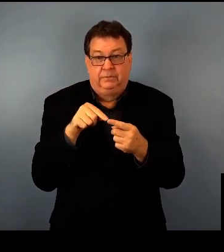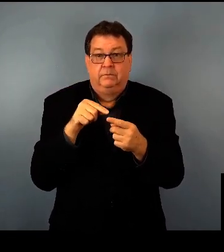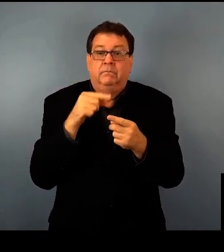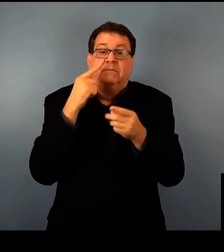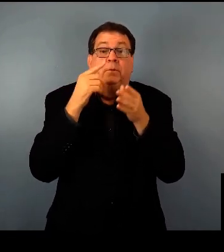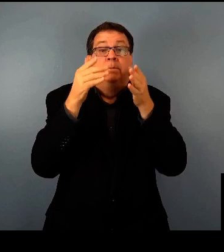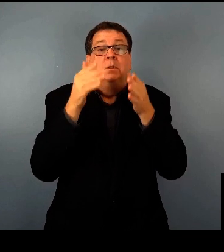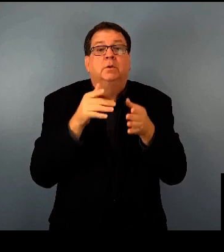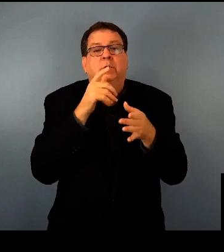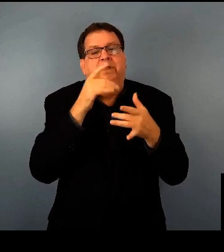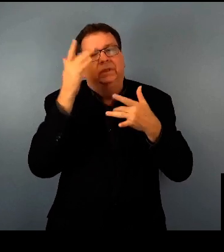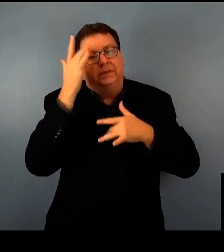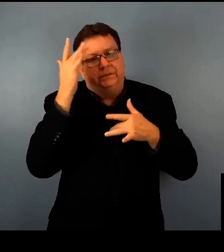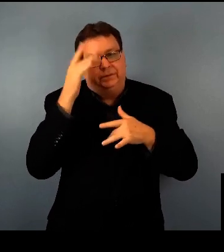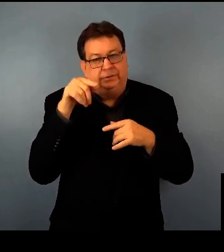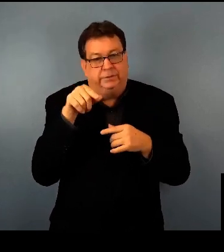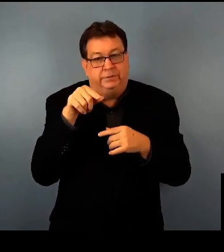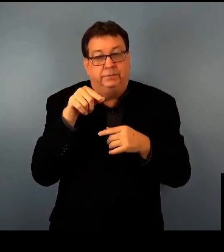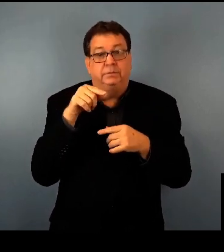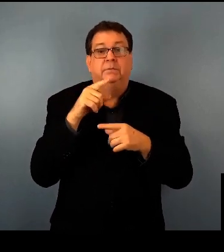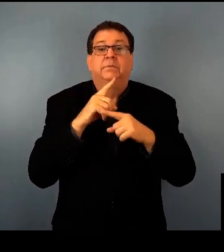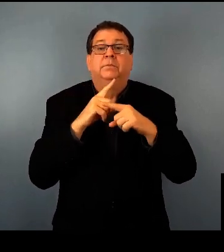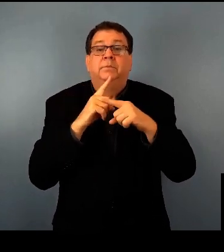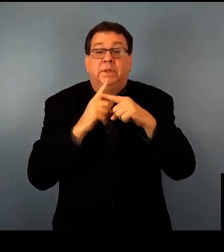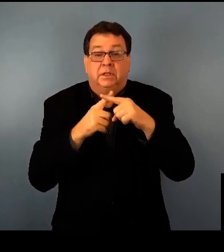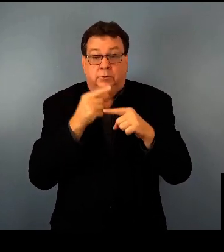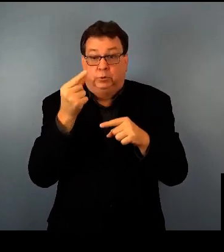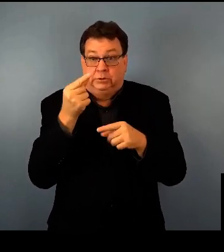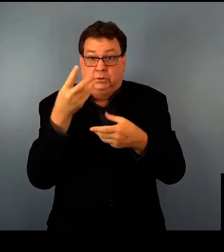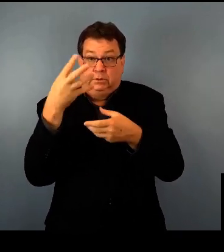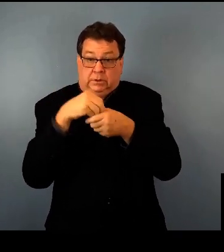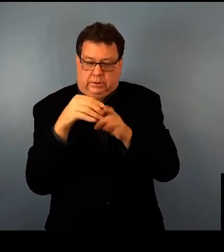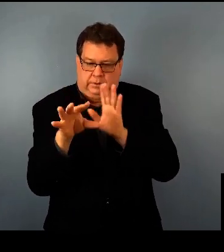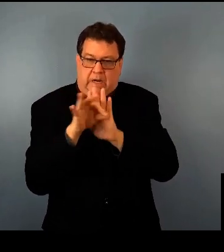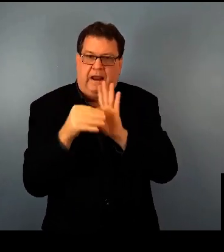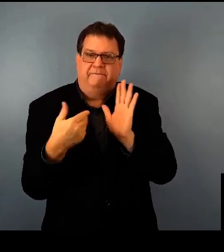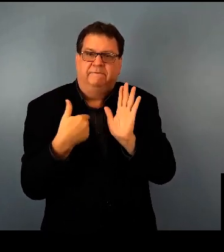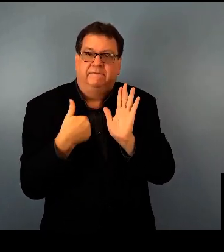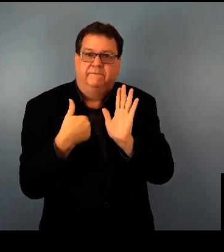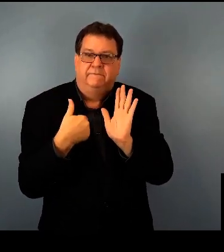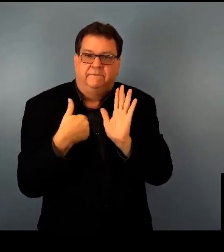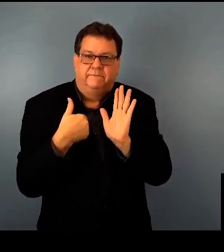Well, there are a couple of criteria been identified.